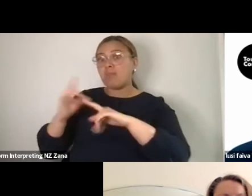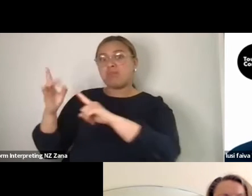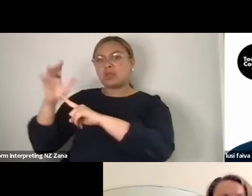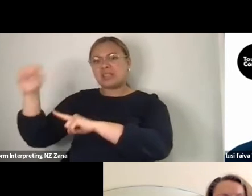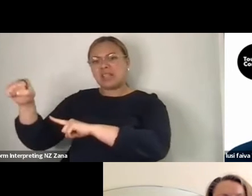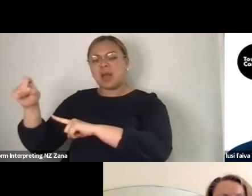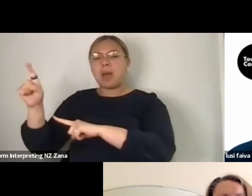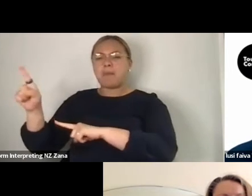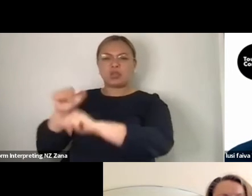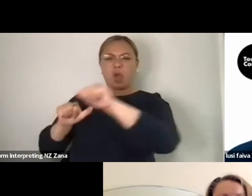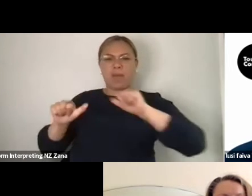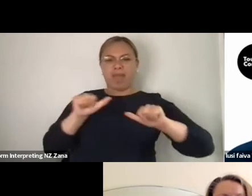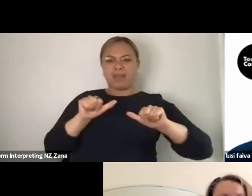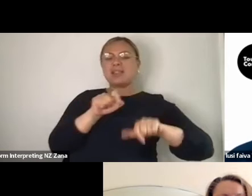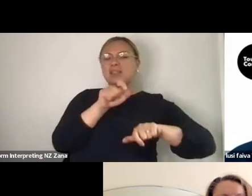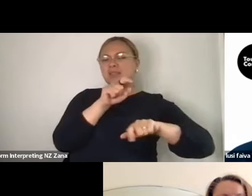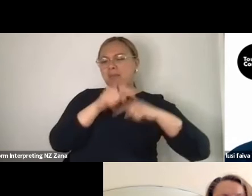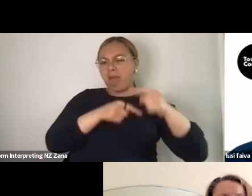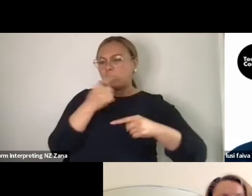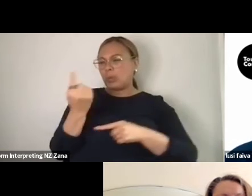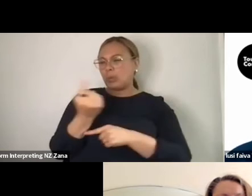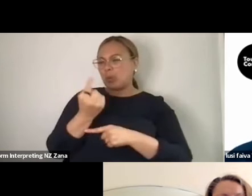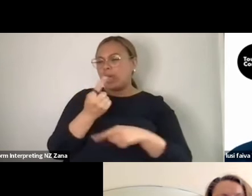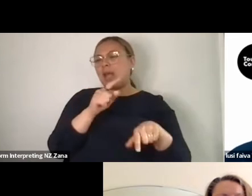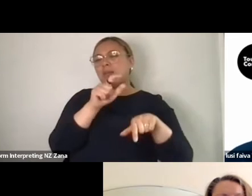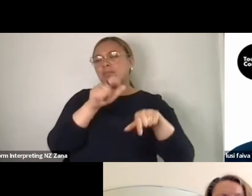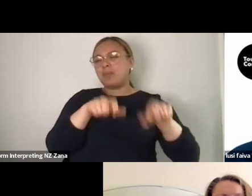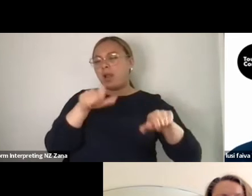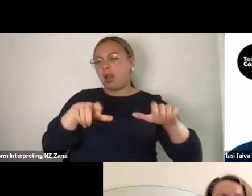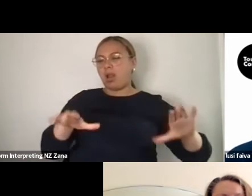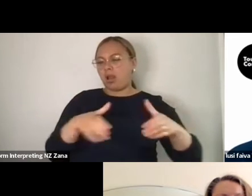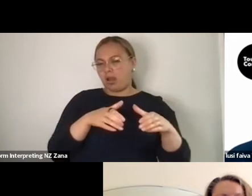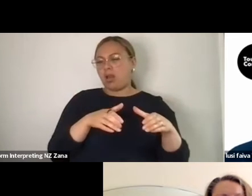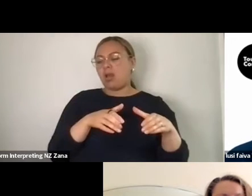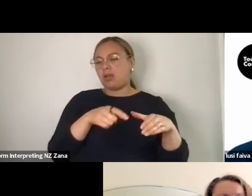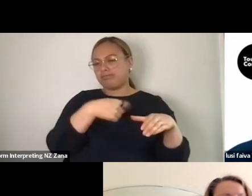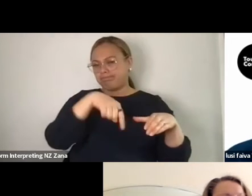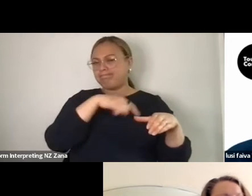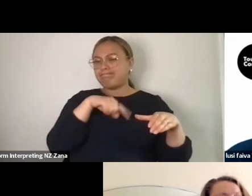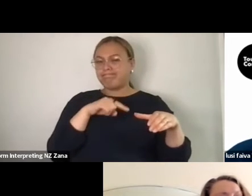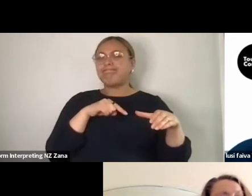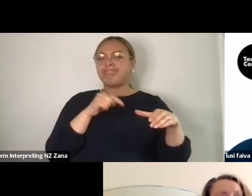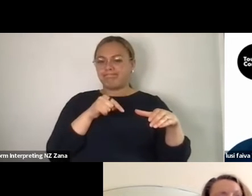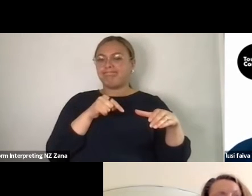it's really about the people first and foremost, and I guess that's also about the people that I